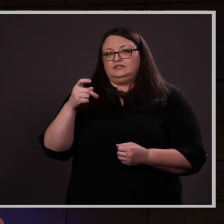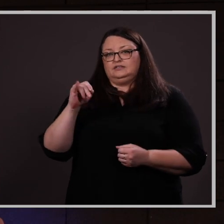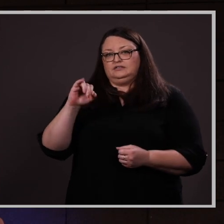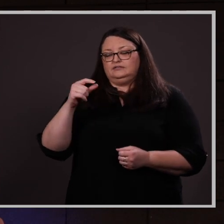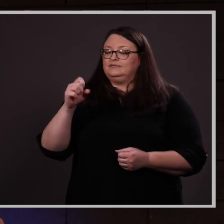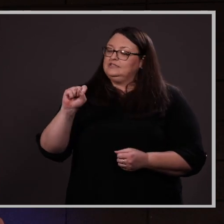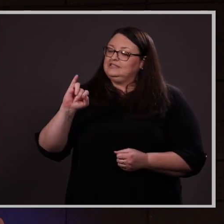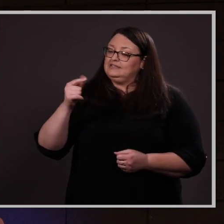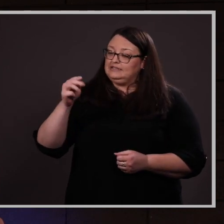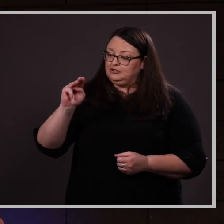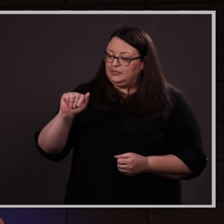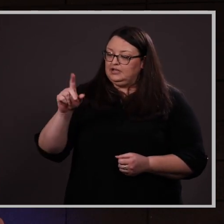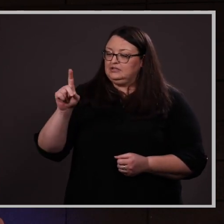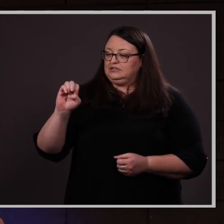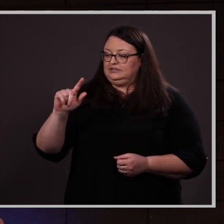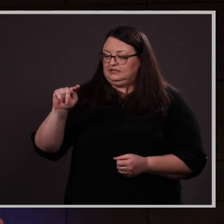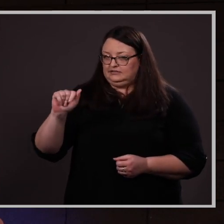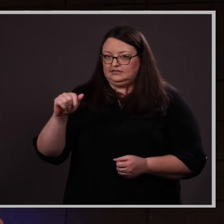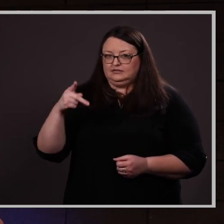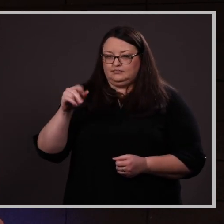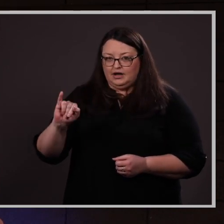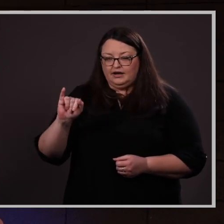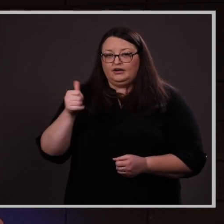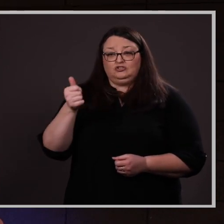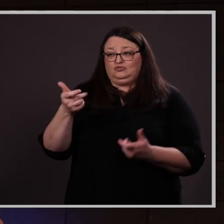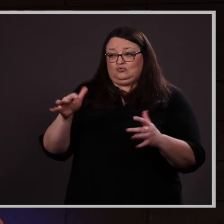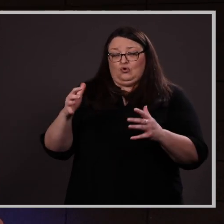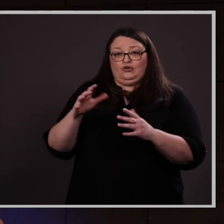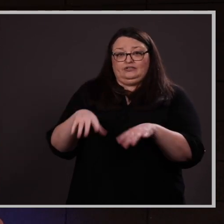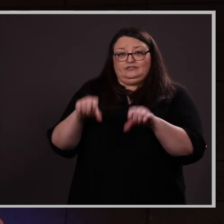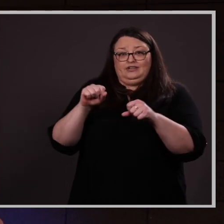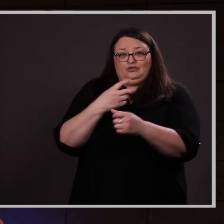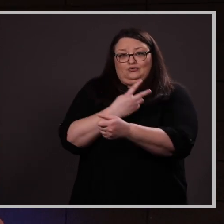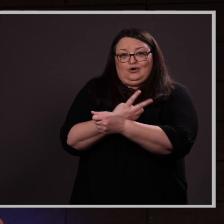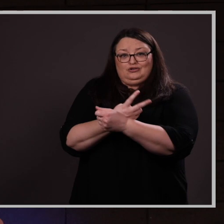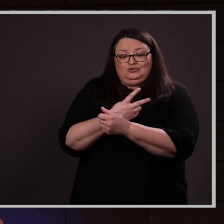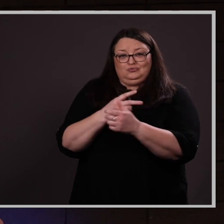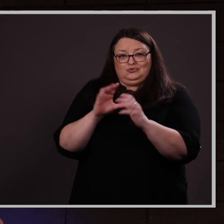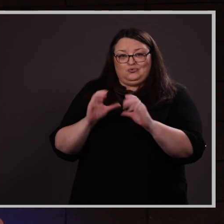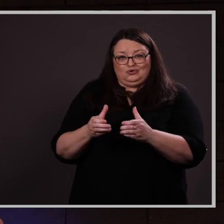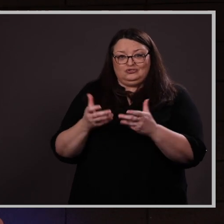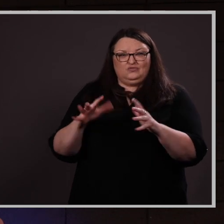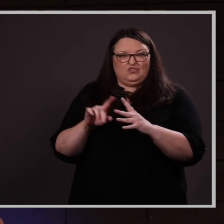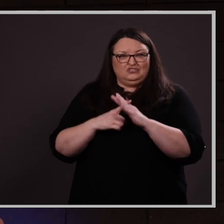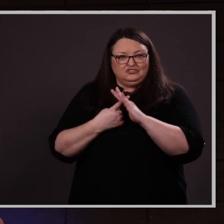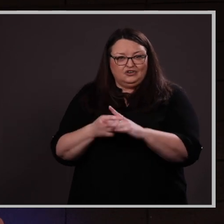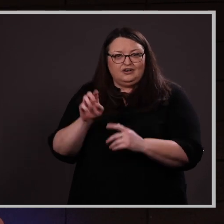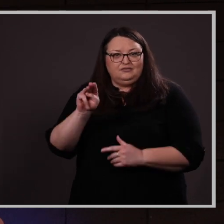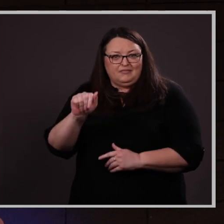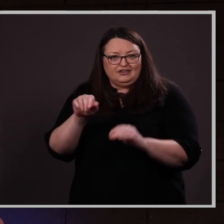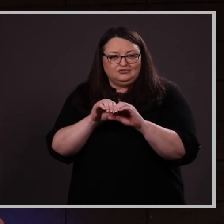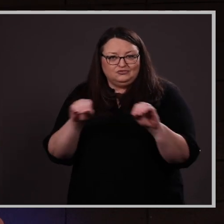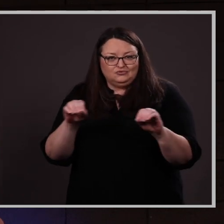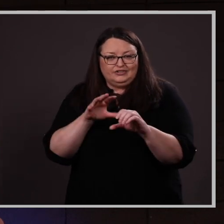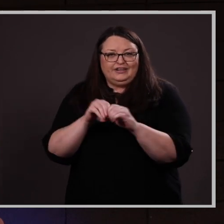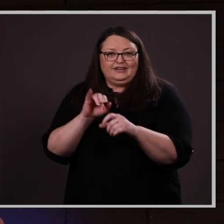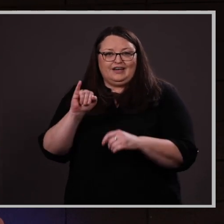Kaitlyn is already taking graduate courses. She has already started her Masters in IT